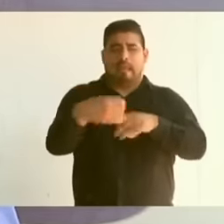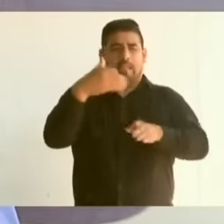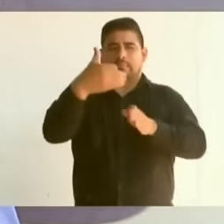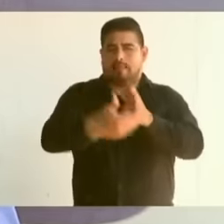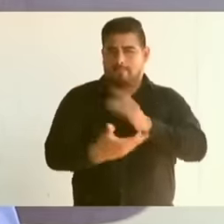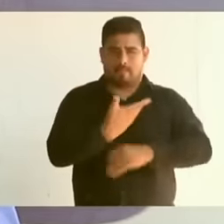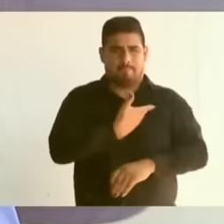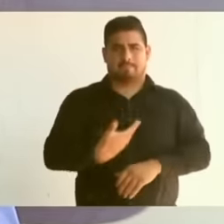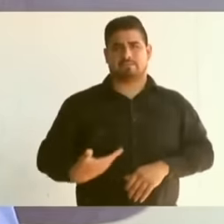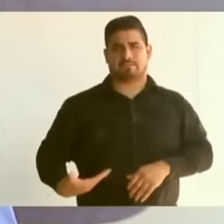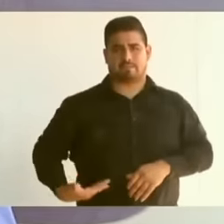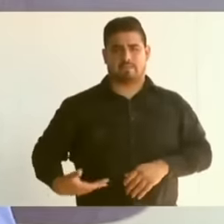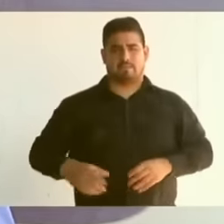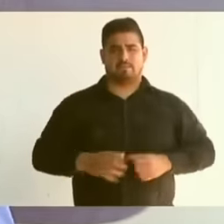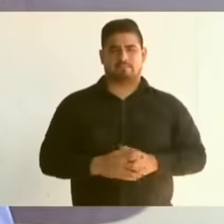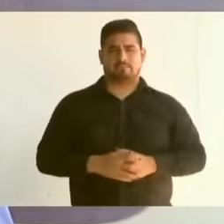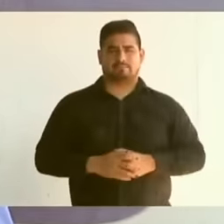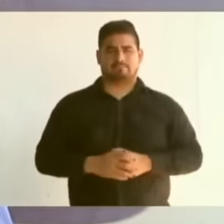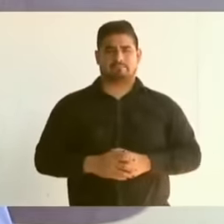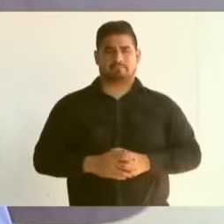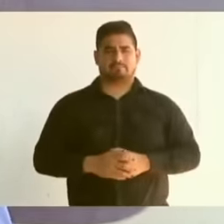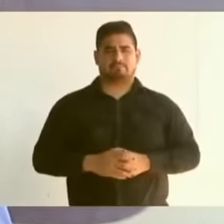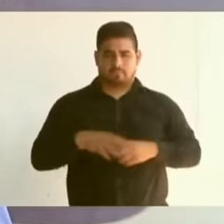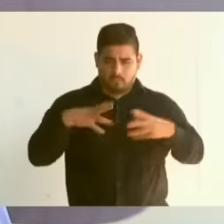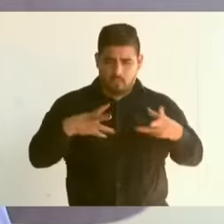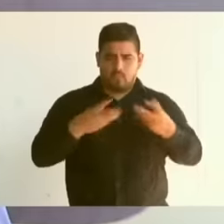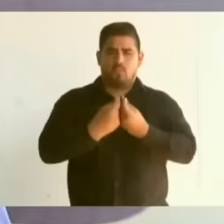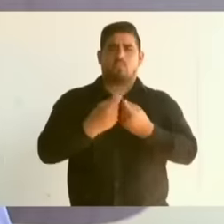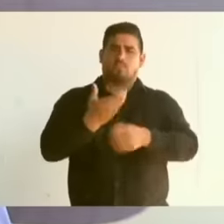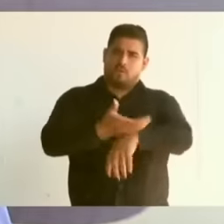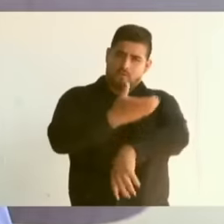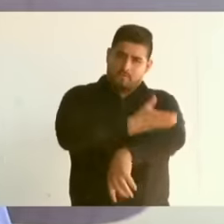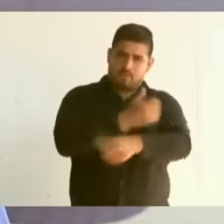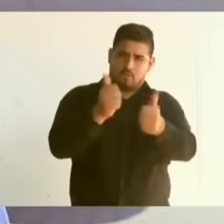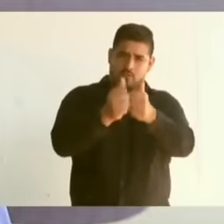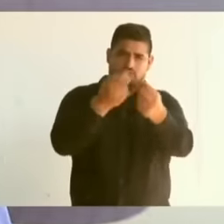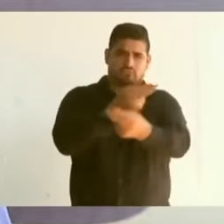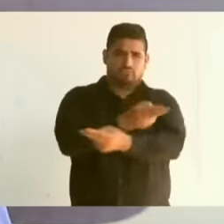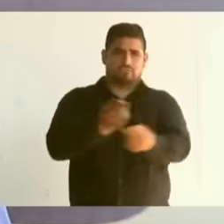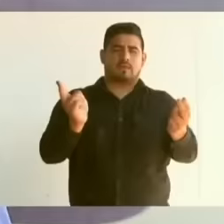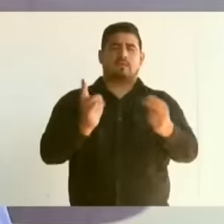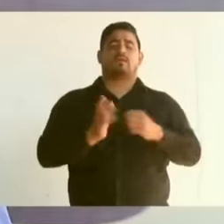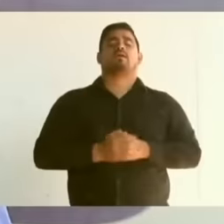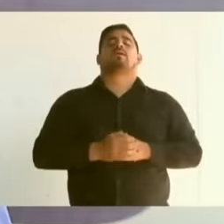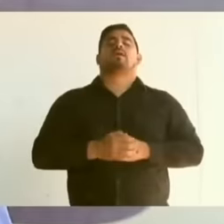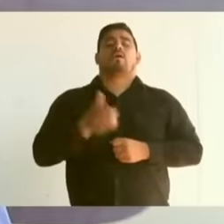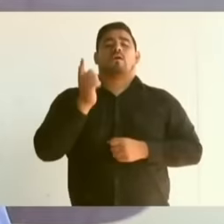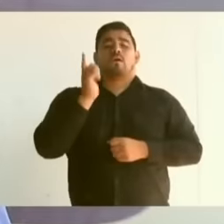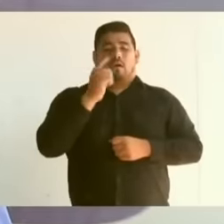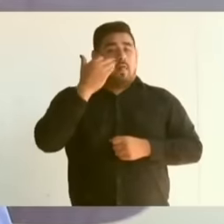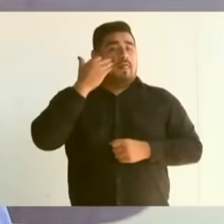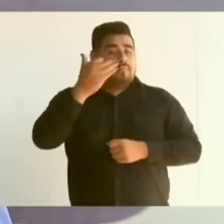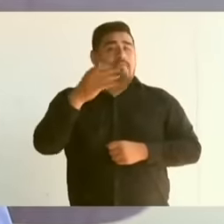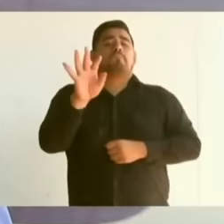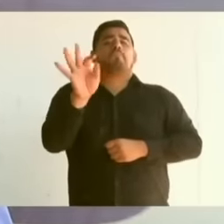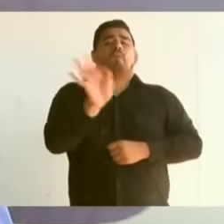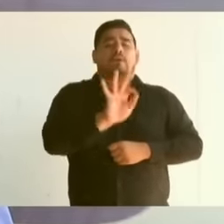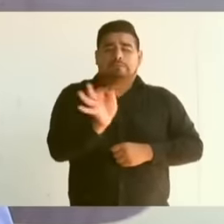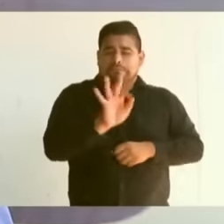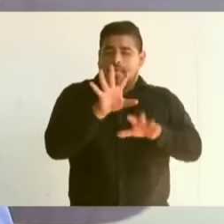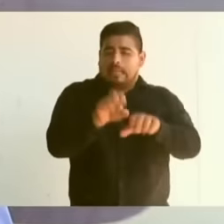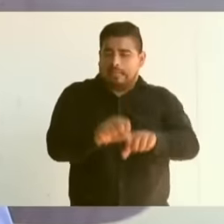president, to be with you if we have time. Maybe hey, we're going